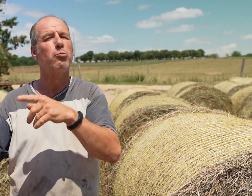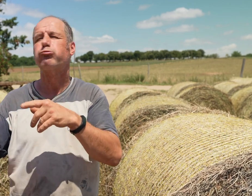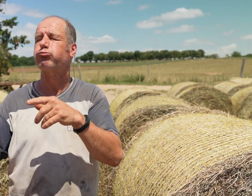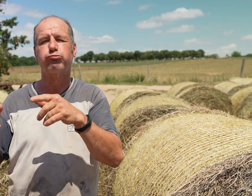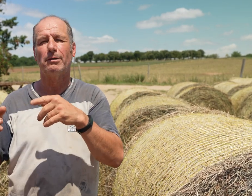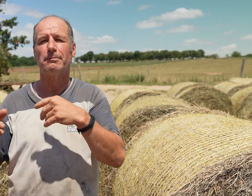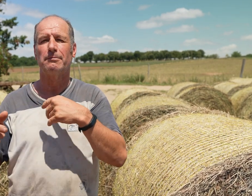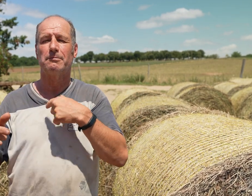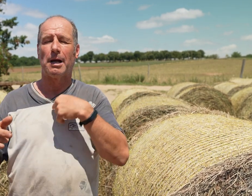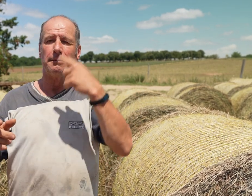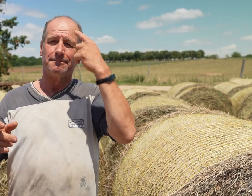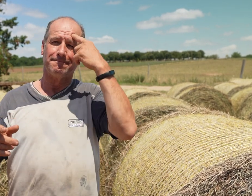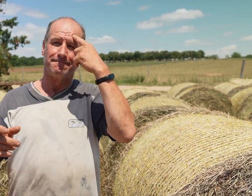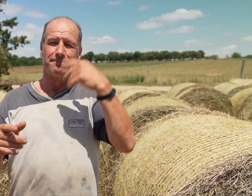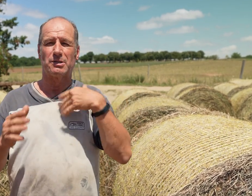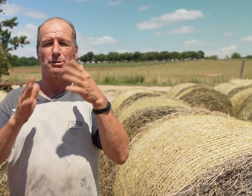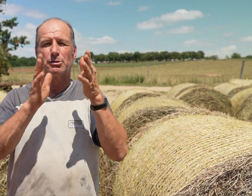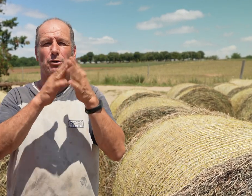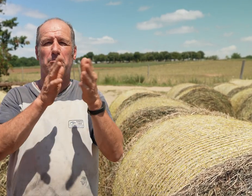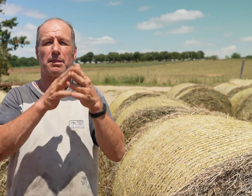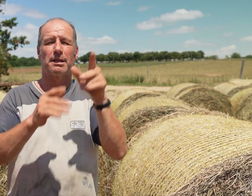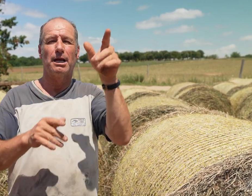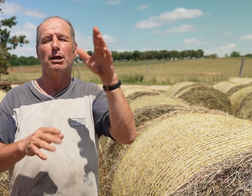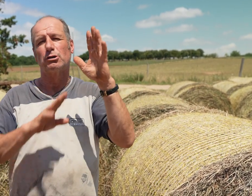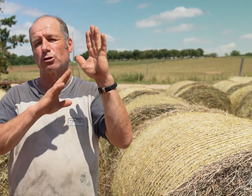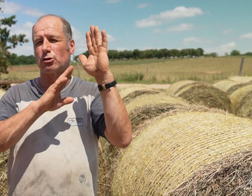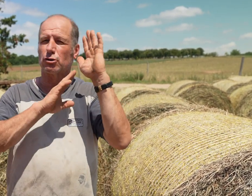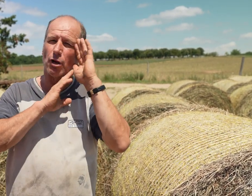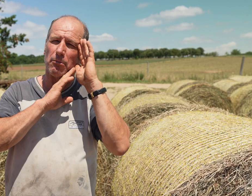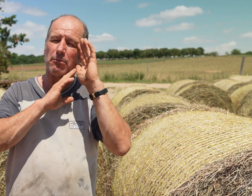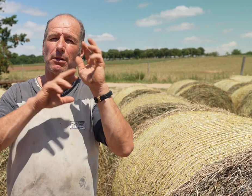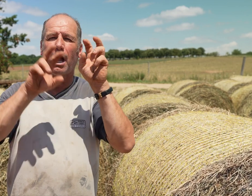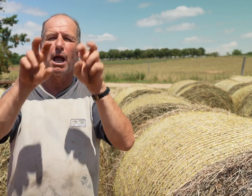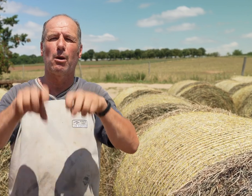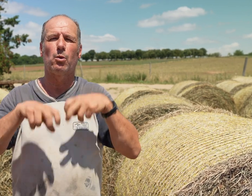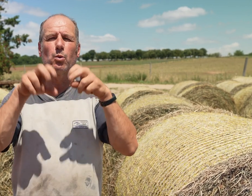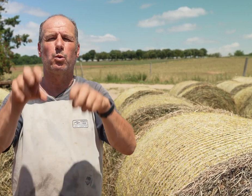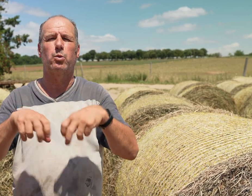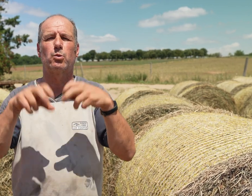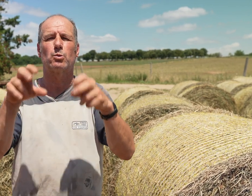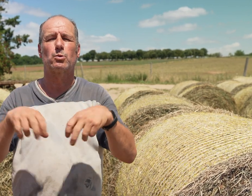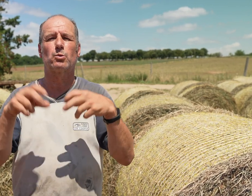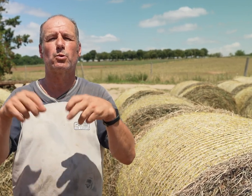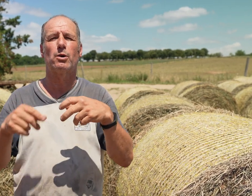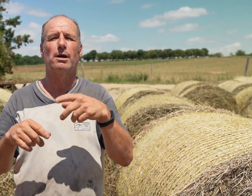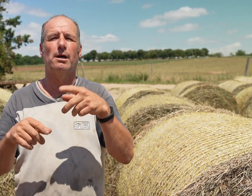They said no. I decided to contact the agriculture organization